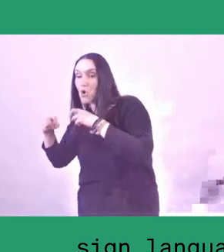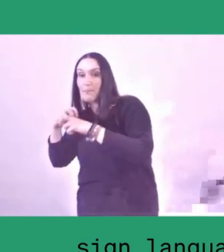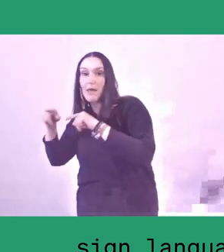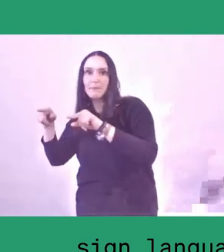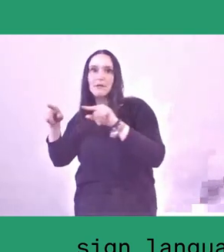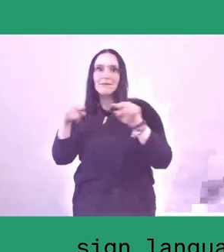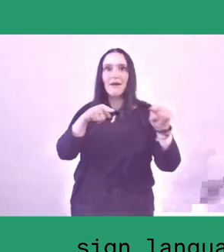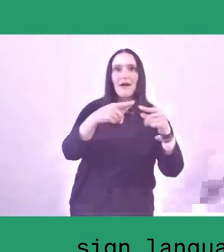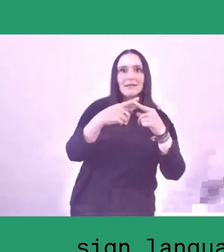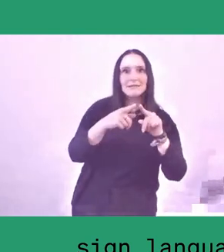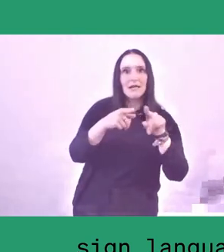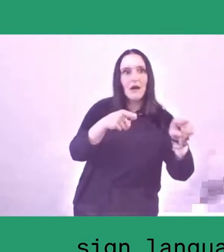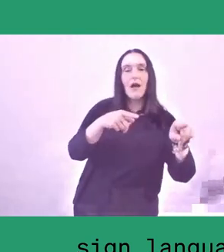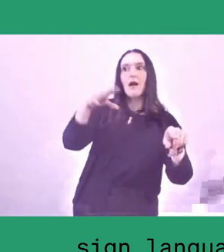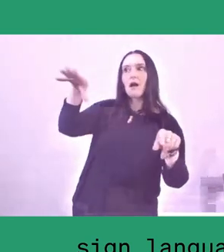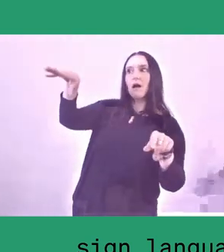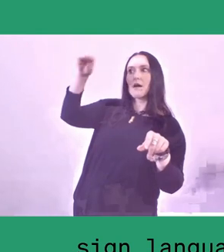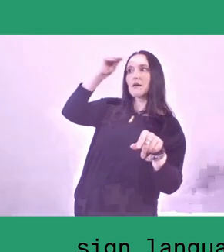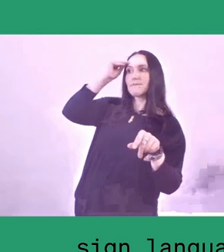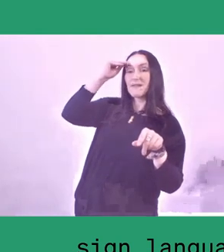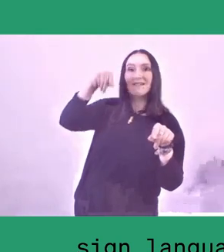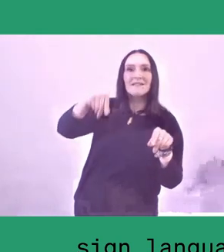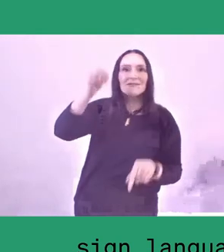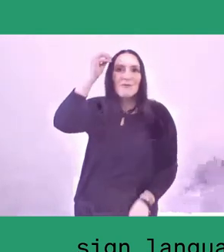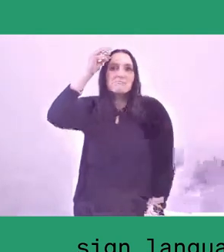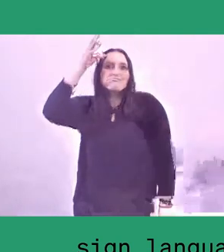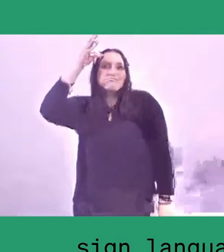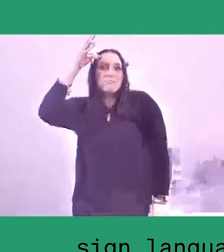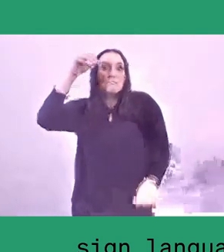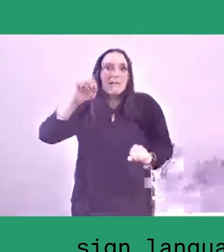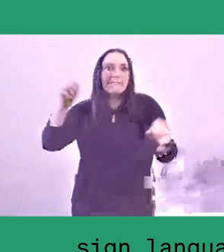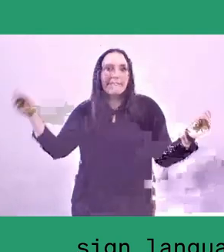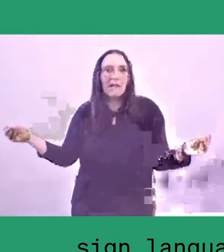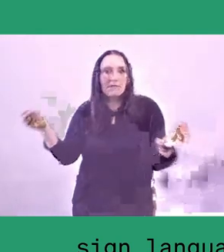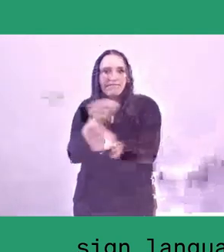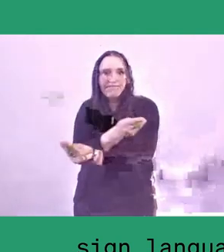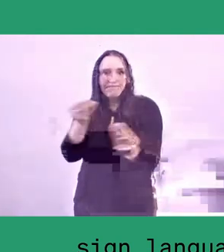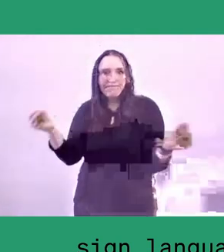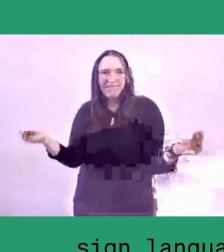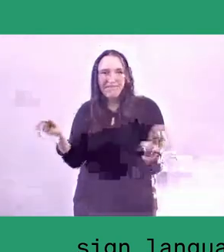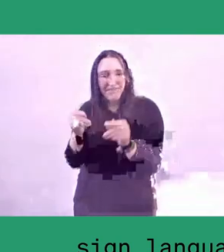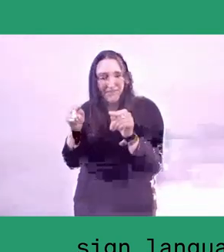So they could share knowledge together and support one another.